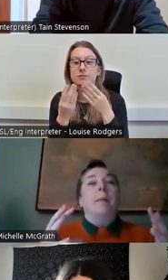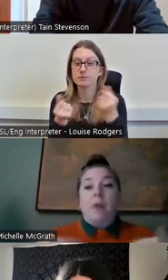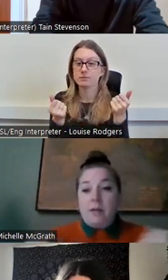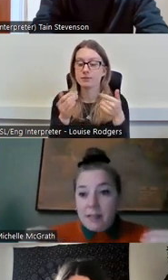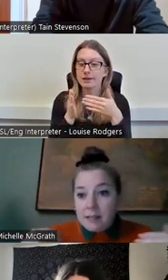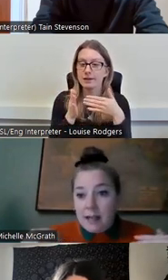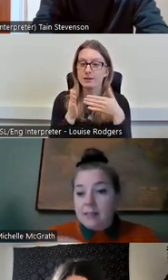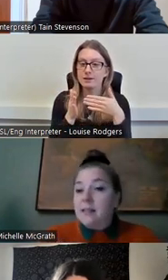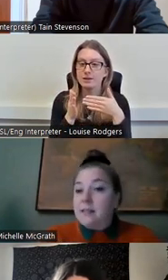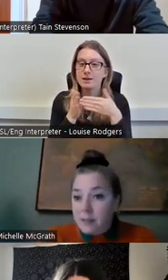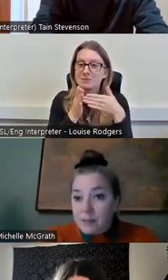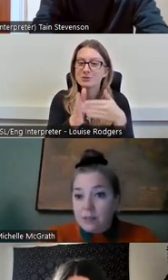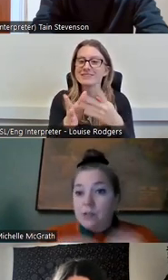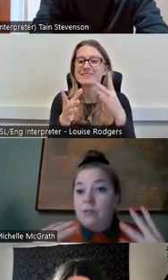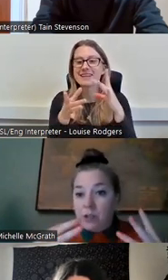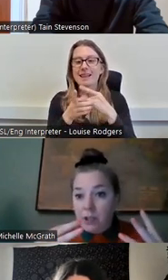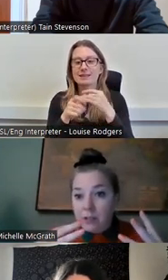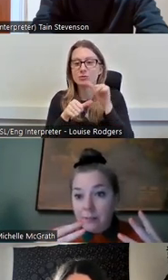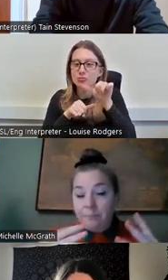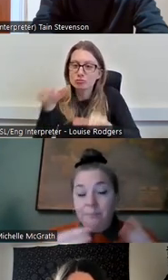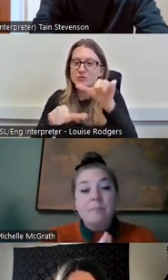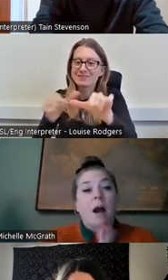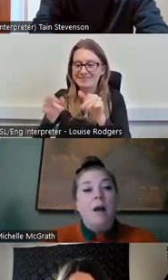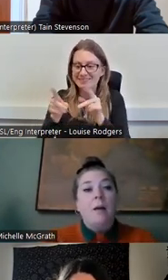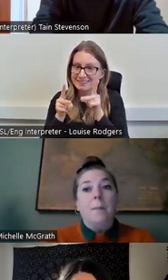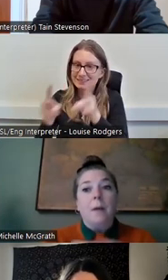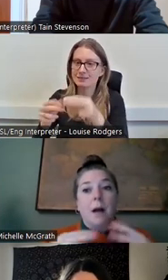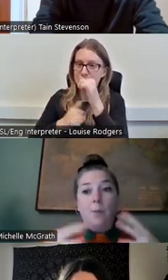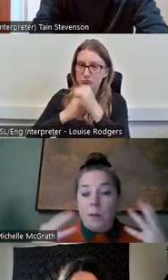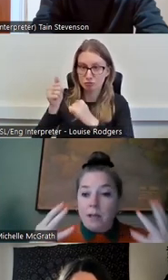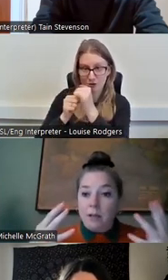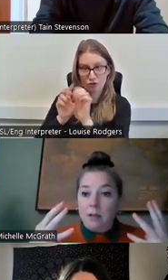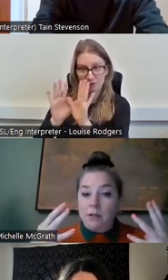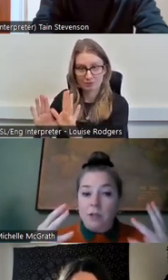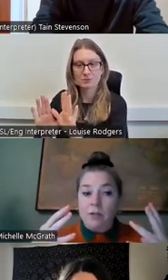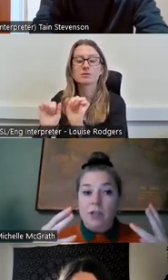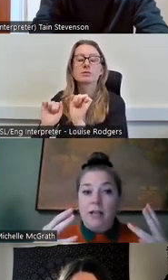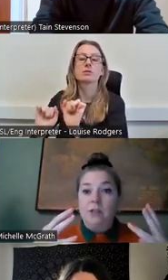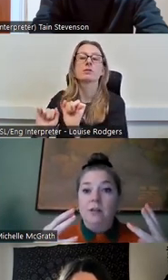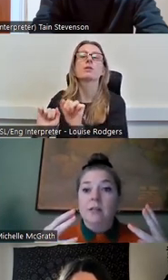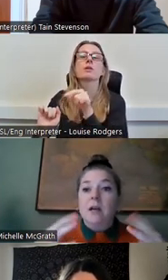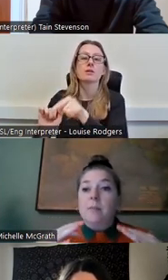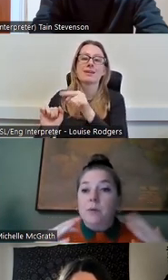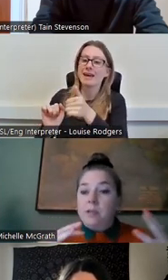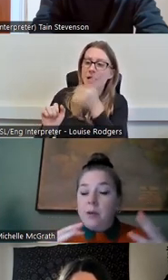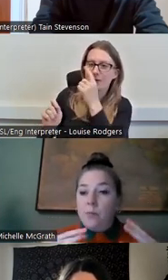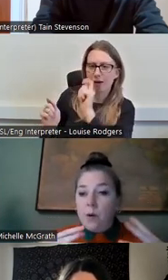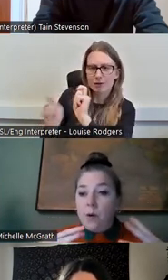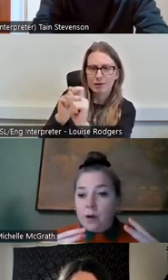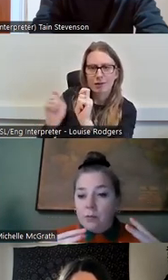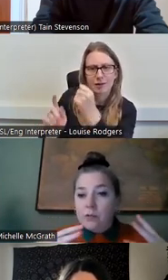about process and systems and structures and what we can do to change those, but also what are the